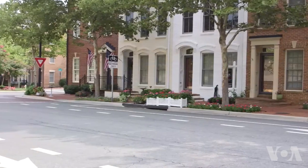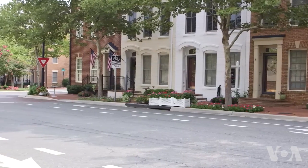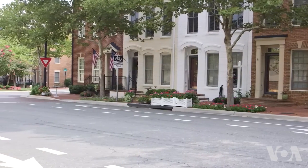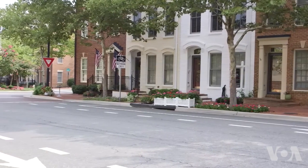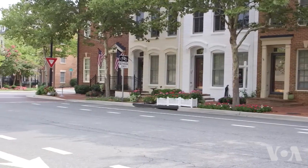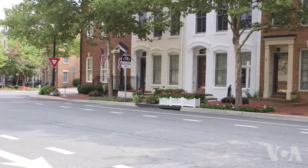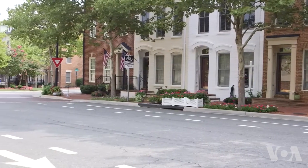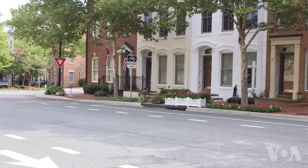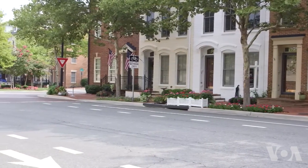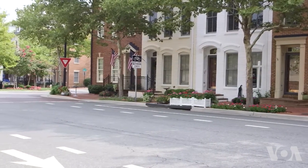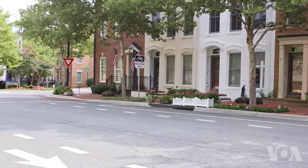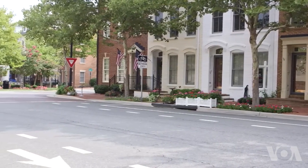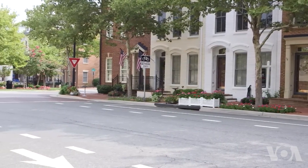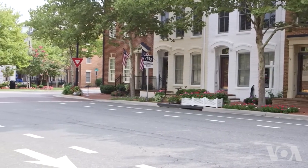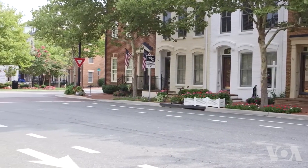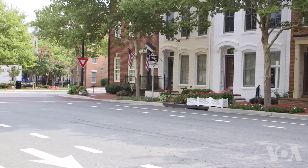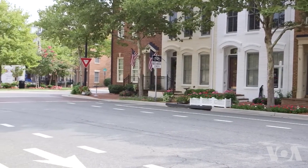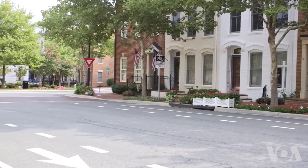Virginia, Maryland - in those areas.